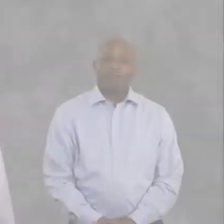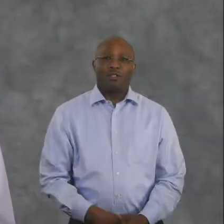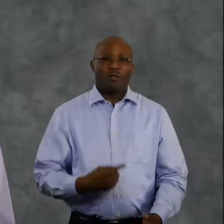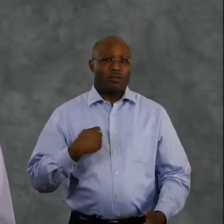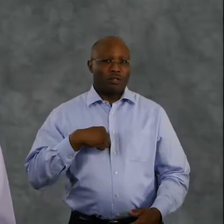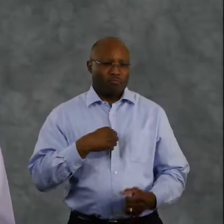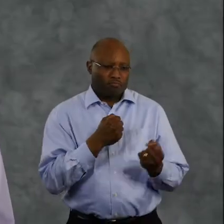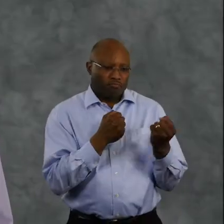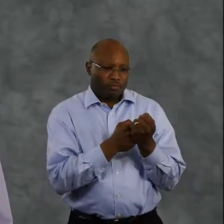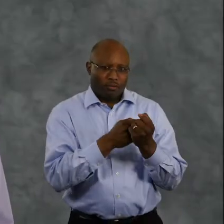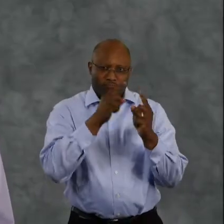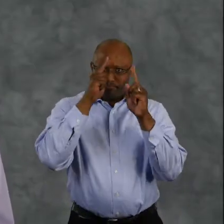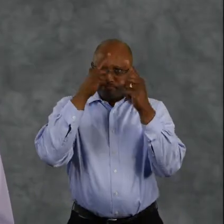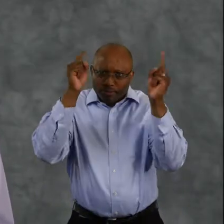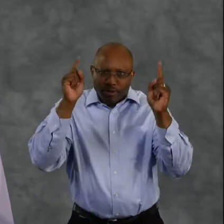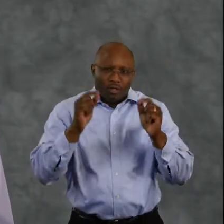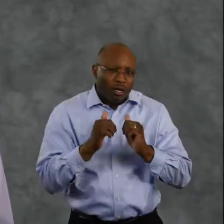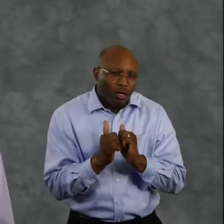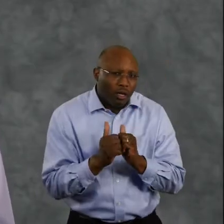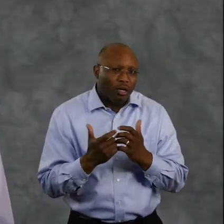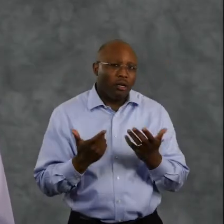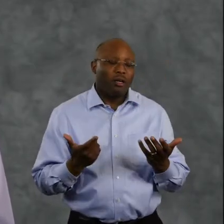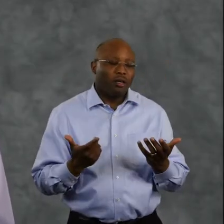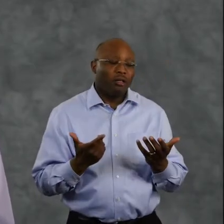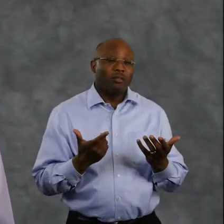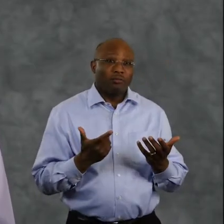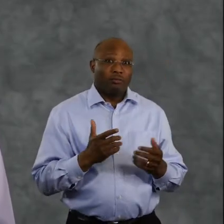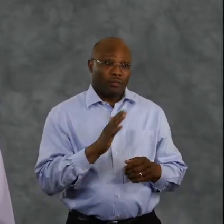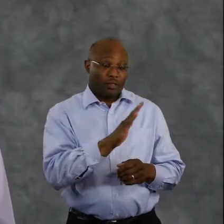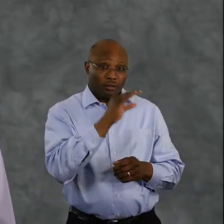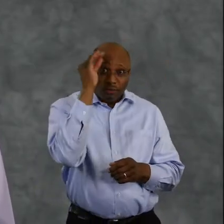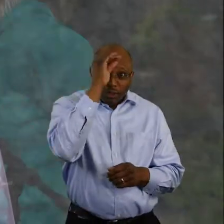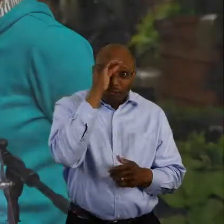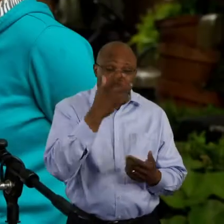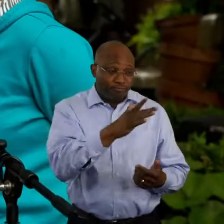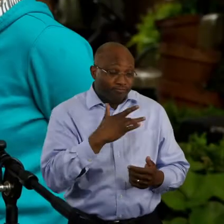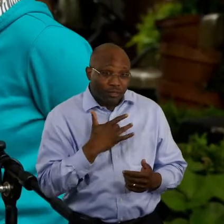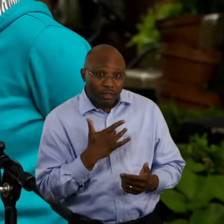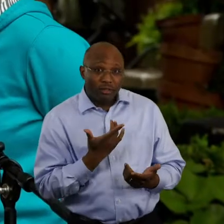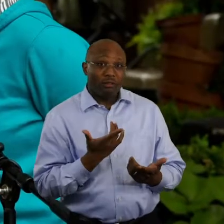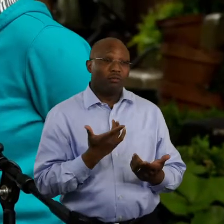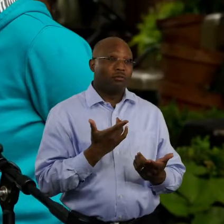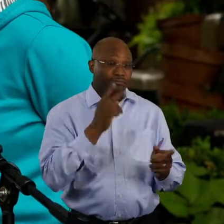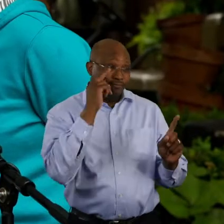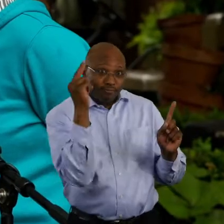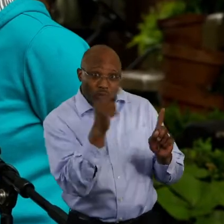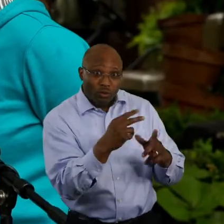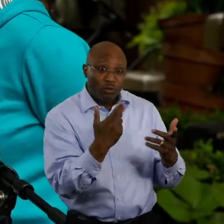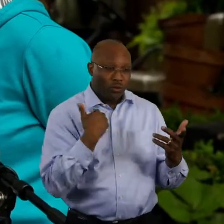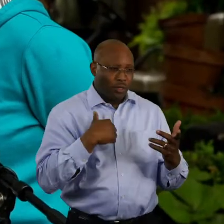We believe that the voice of the person we support is the most crucial ingredient in the success of our work.